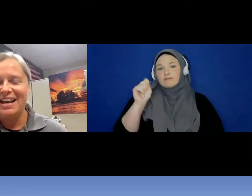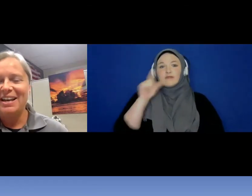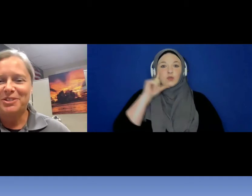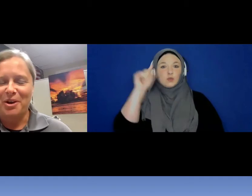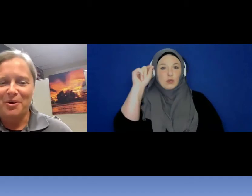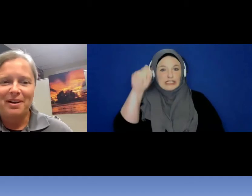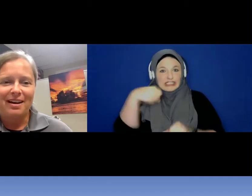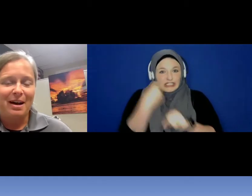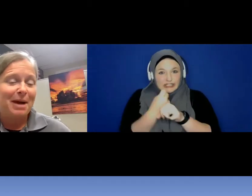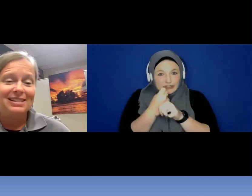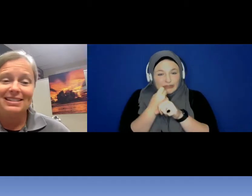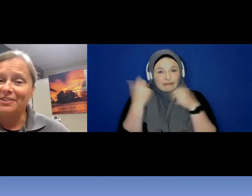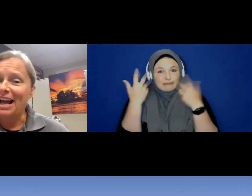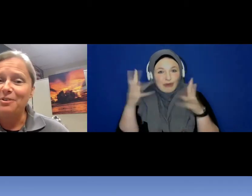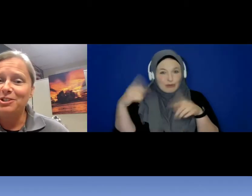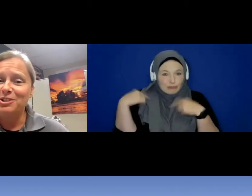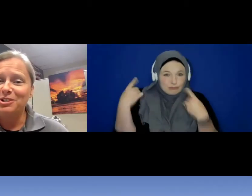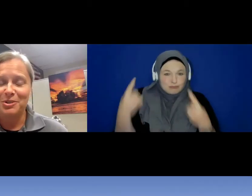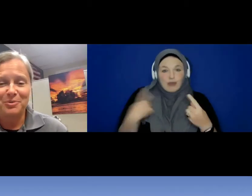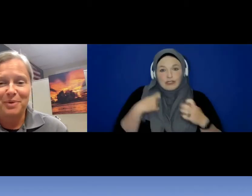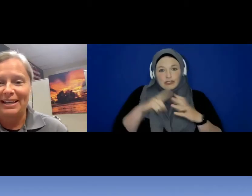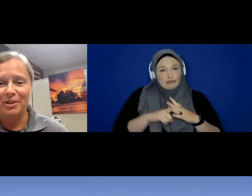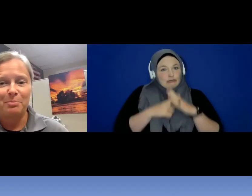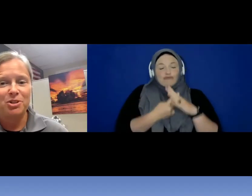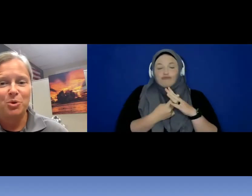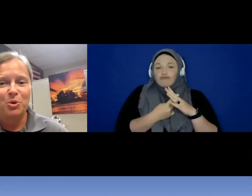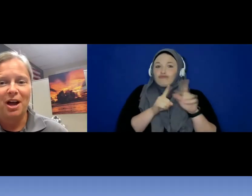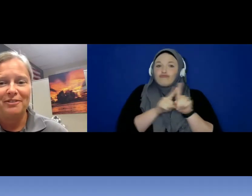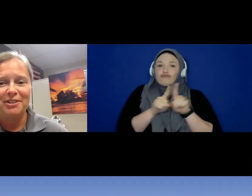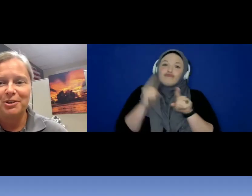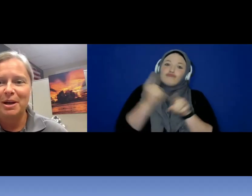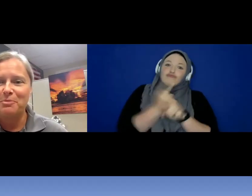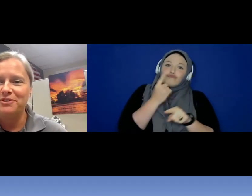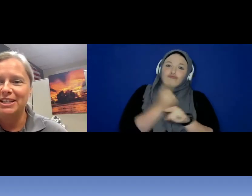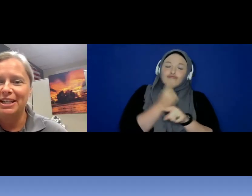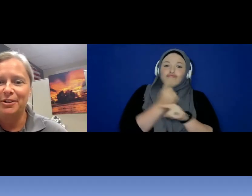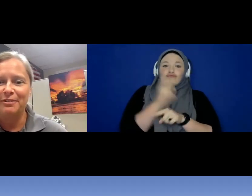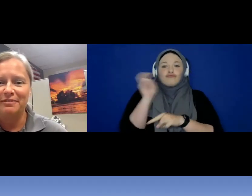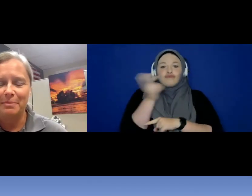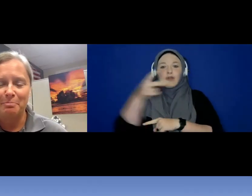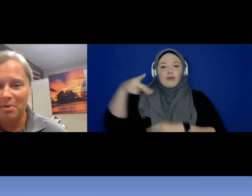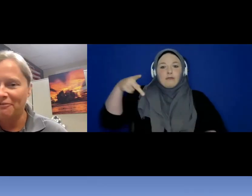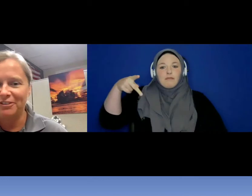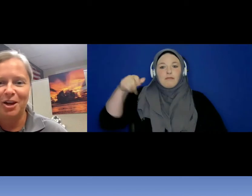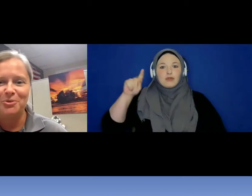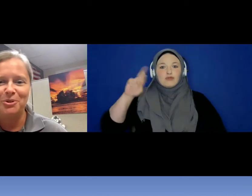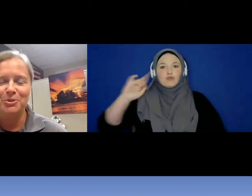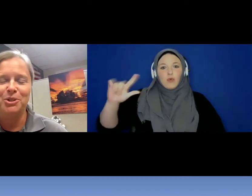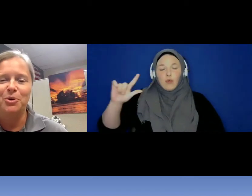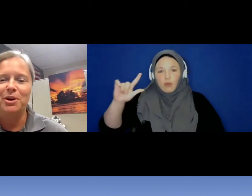So, I started out just as a regular patrol officer I moved here from Buffalo New York